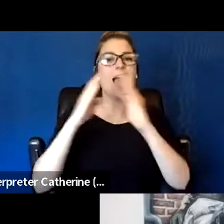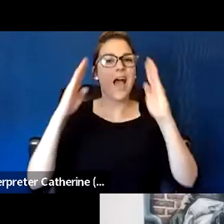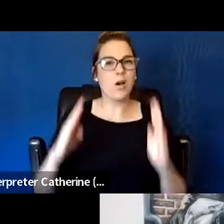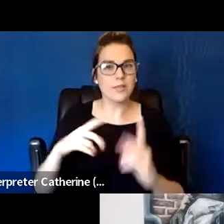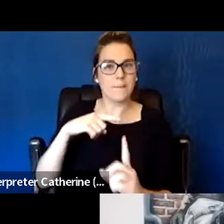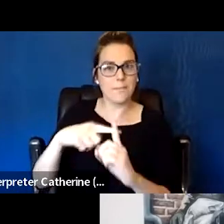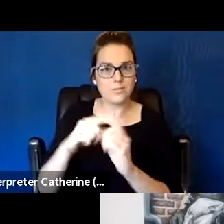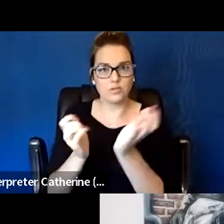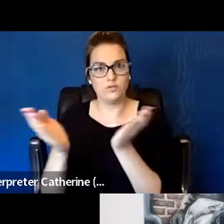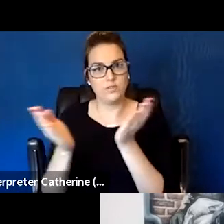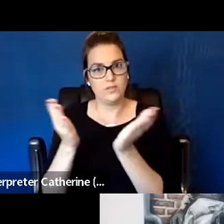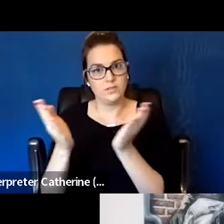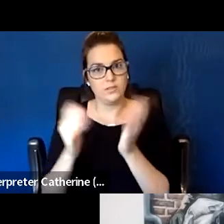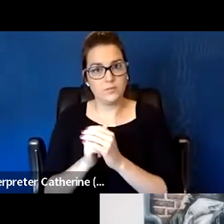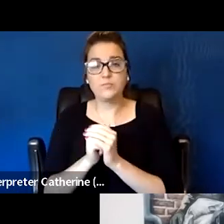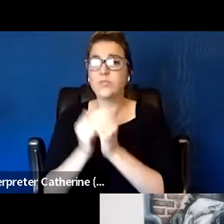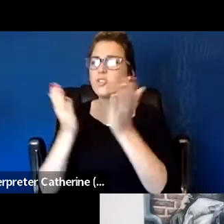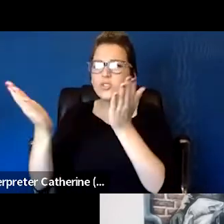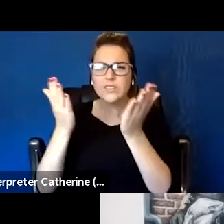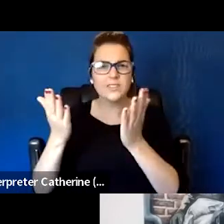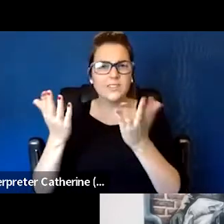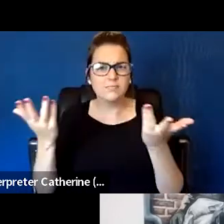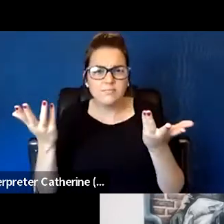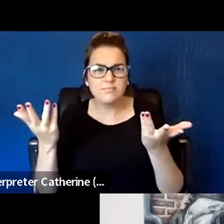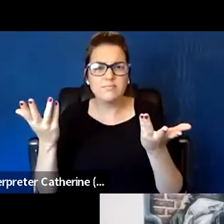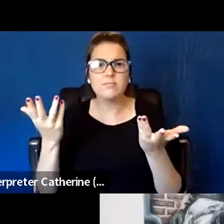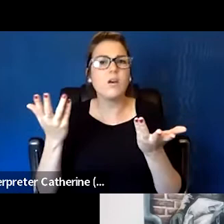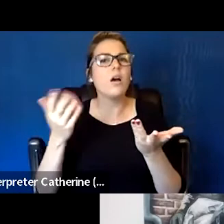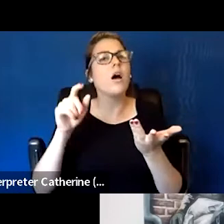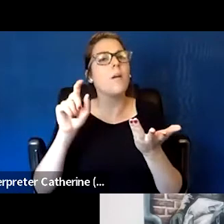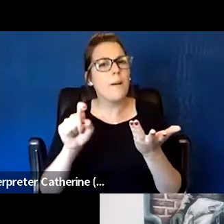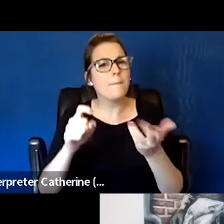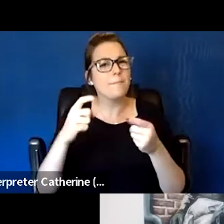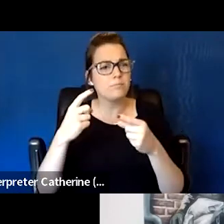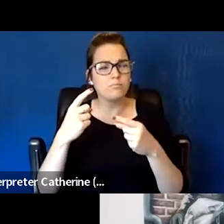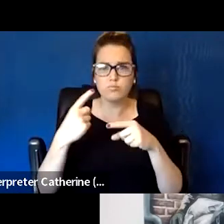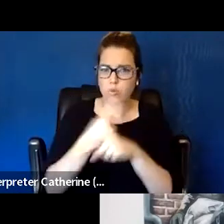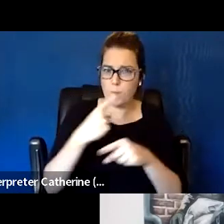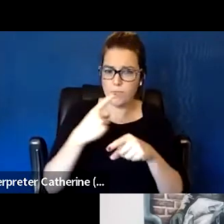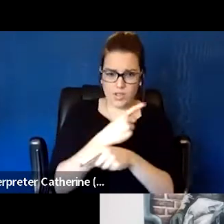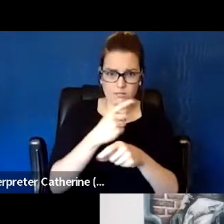So those services have to be in an adequate level for the program to work.